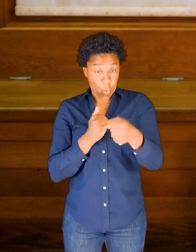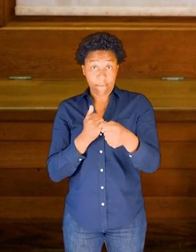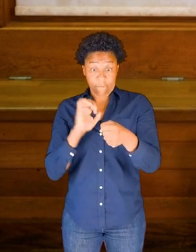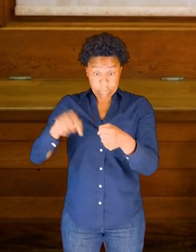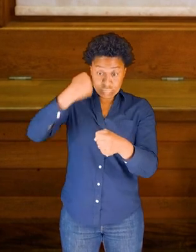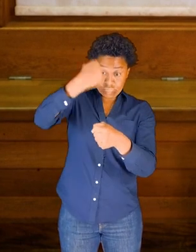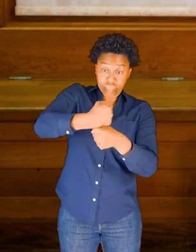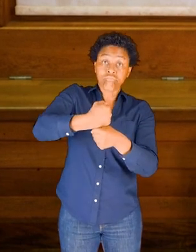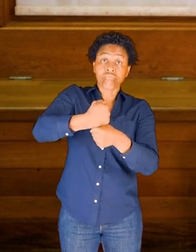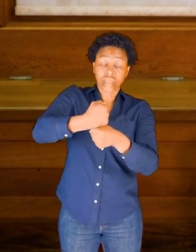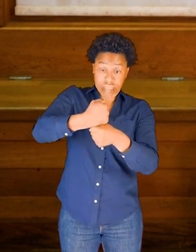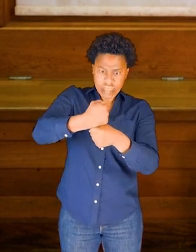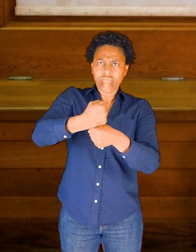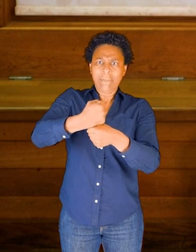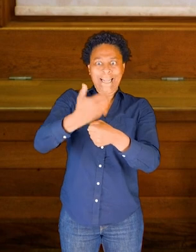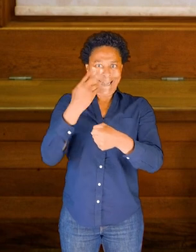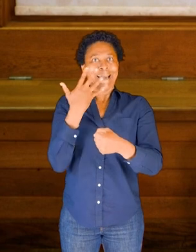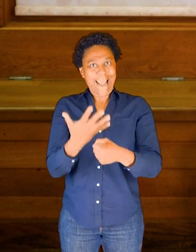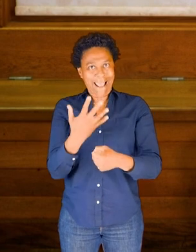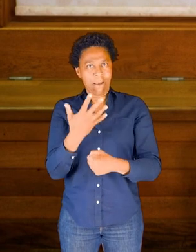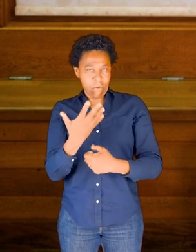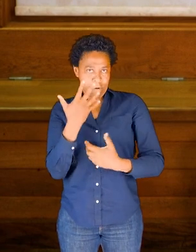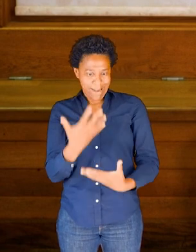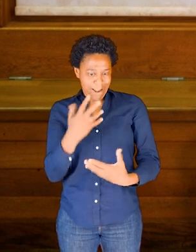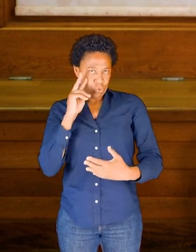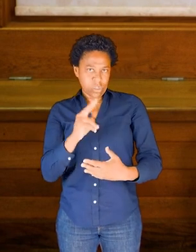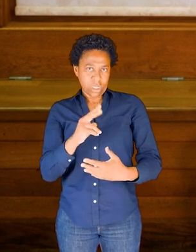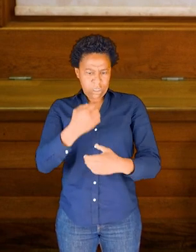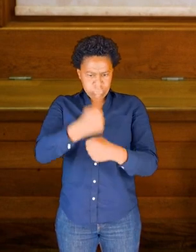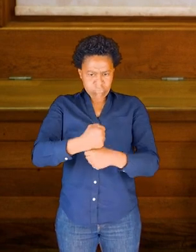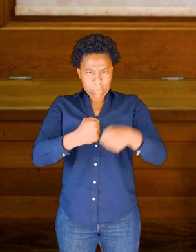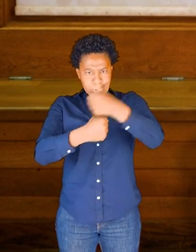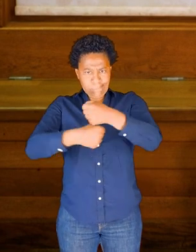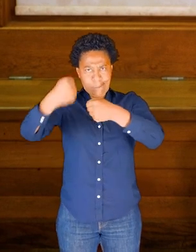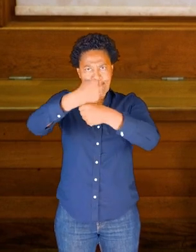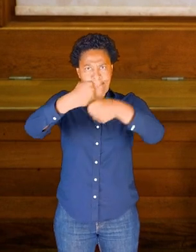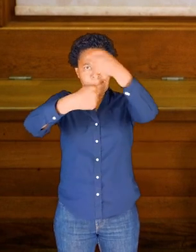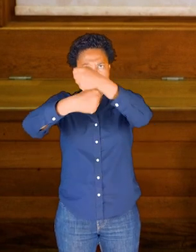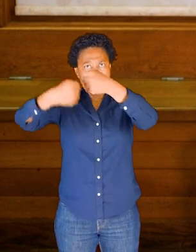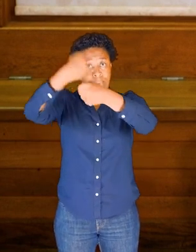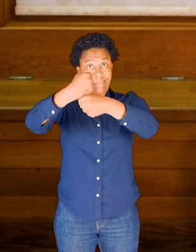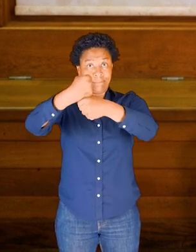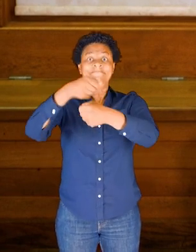just to get a sense of the thickness that runs down the length of my spine.